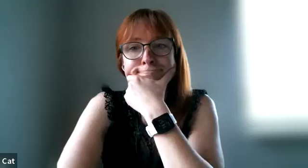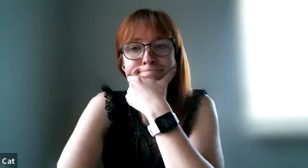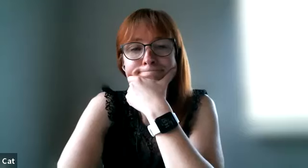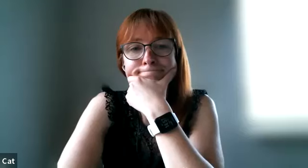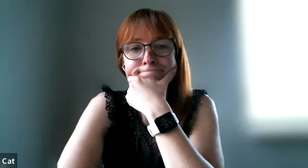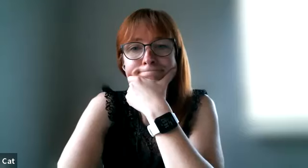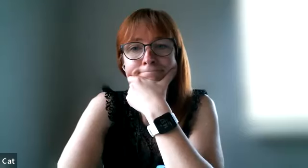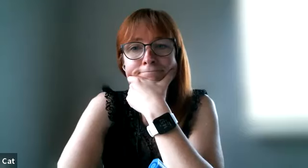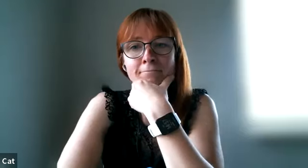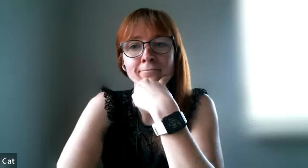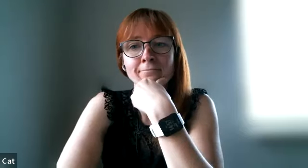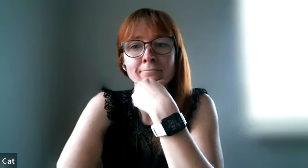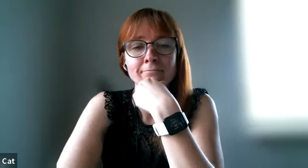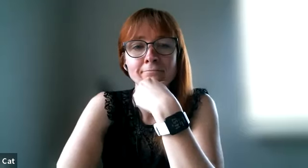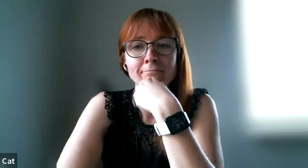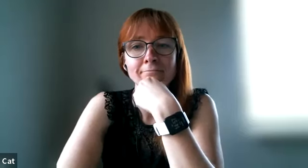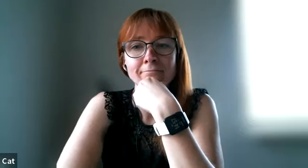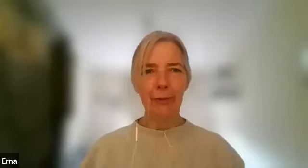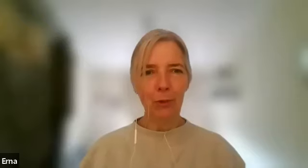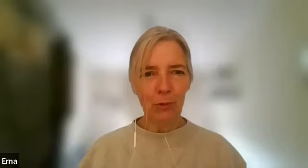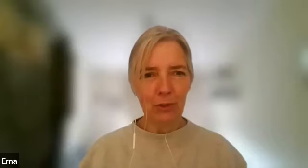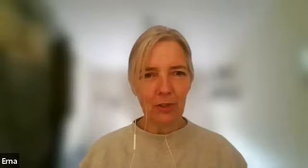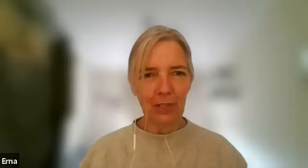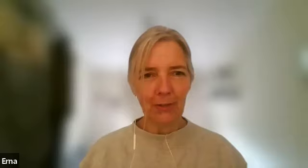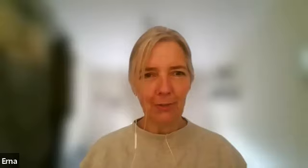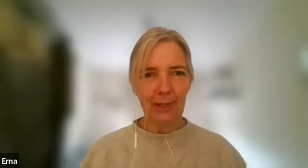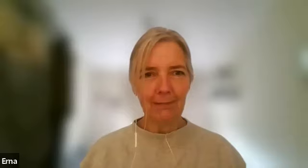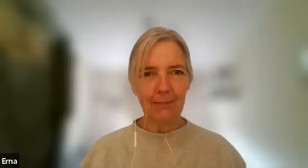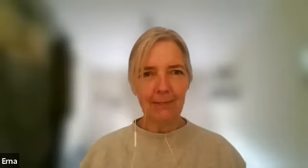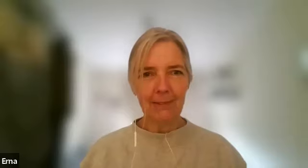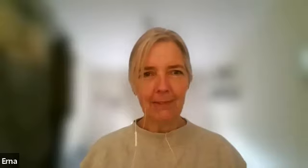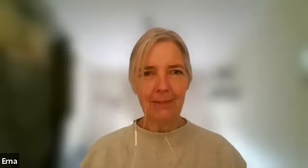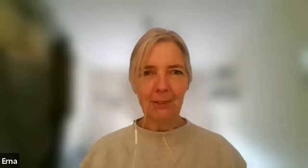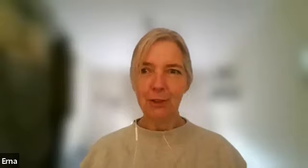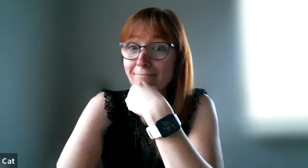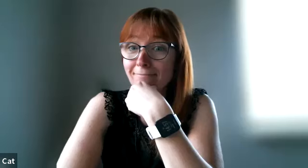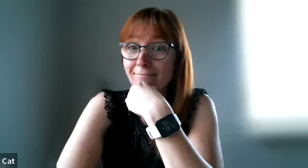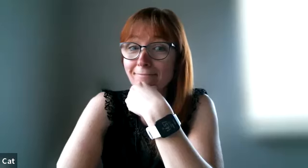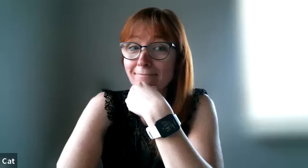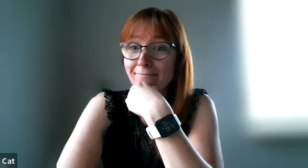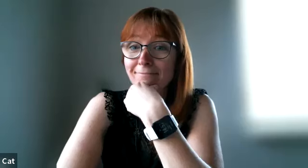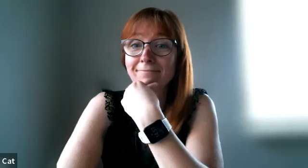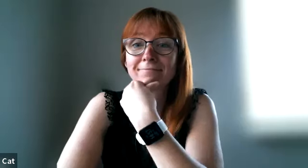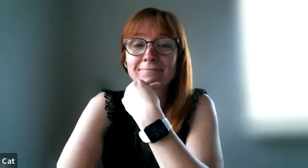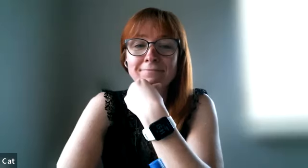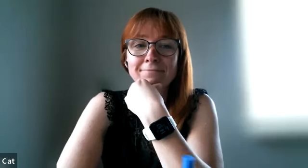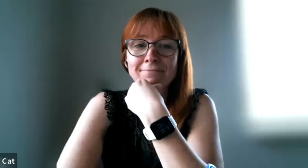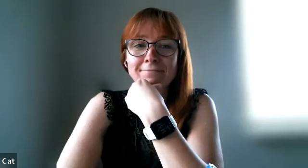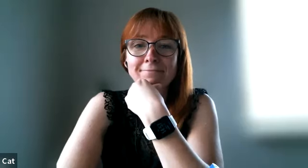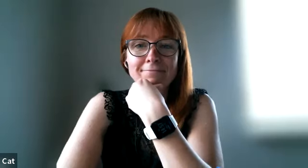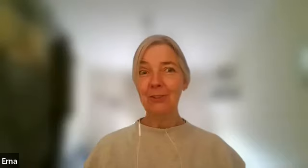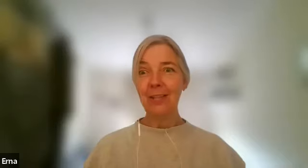i wonder what our listeners and viewers think of that do you have a love language that you say